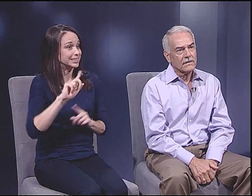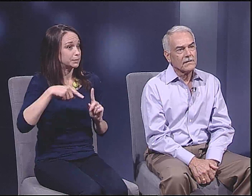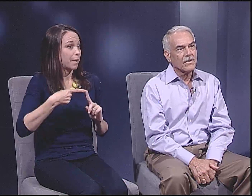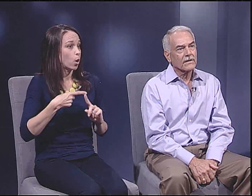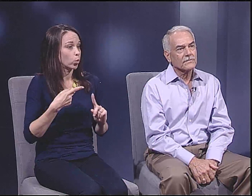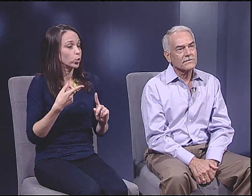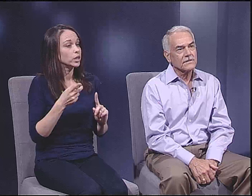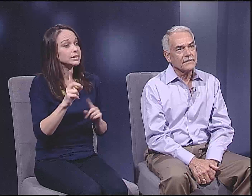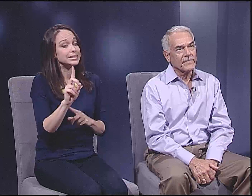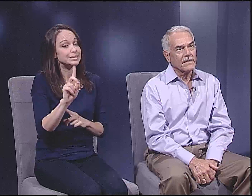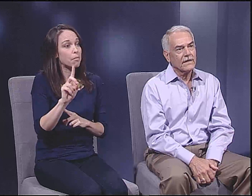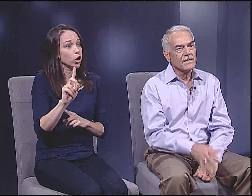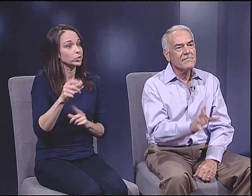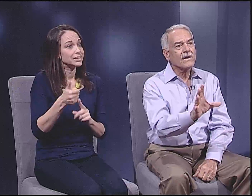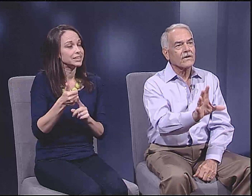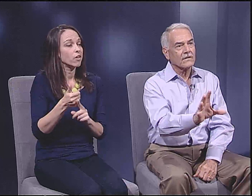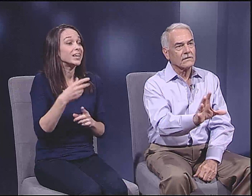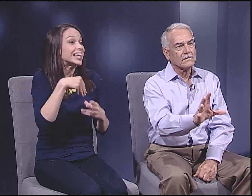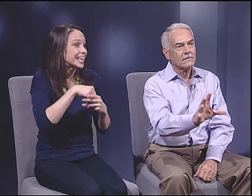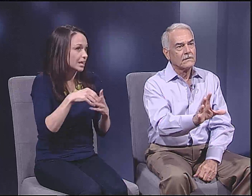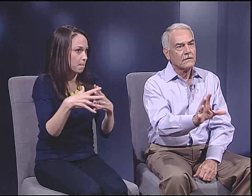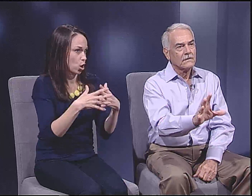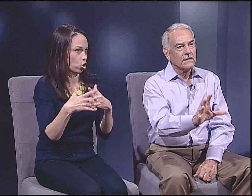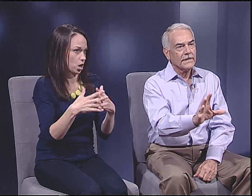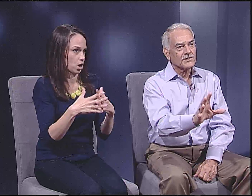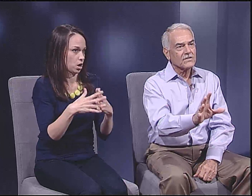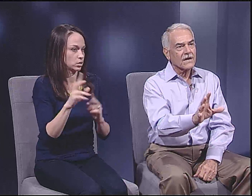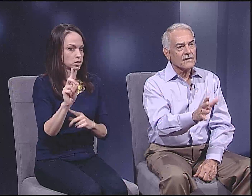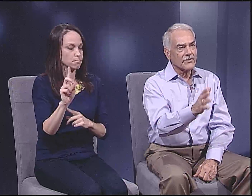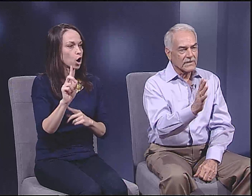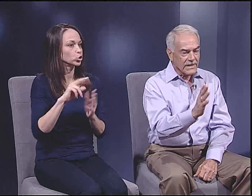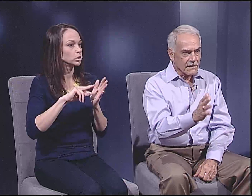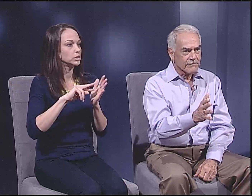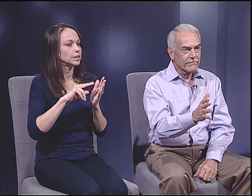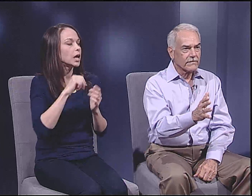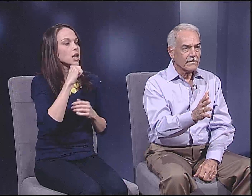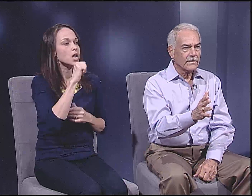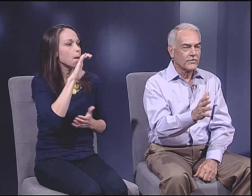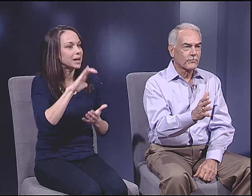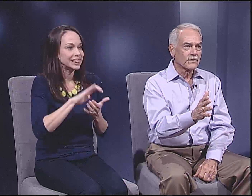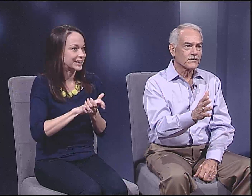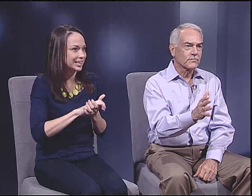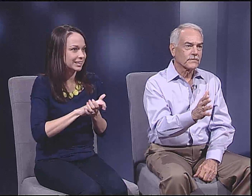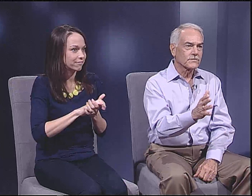Democracy in America, is not a belief in your principles,